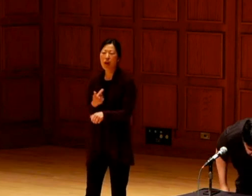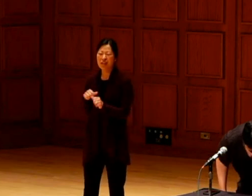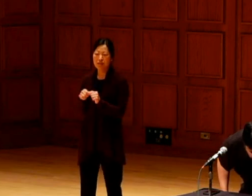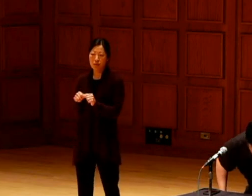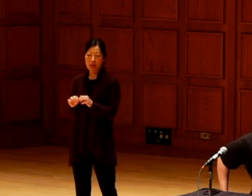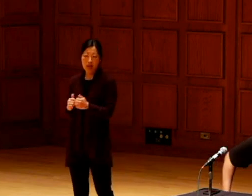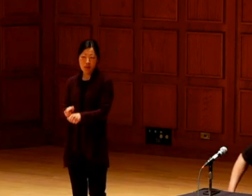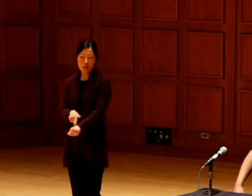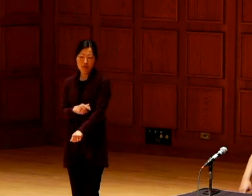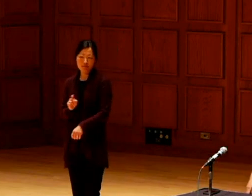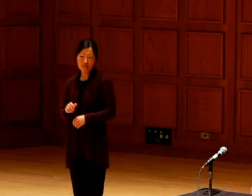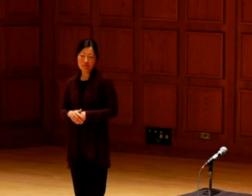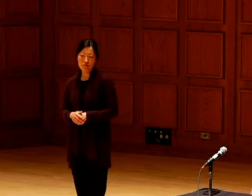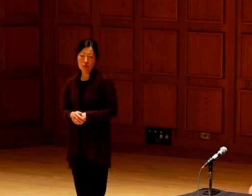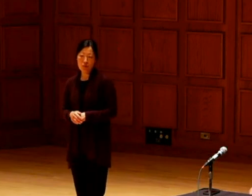Thank you, Robert Blake.